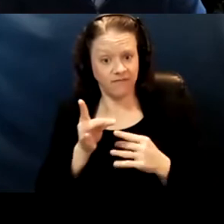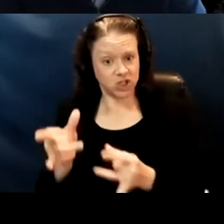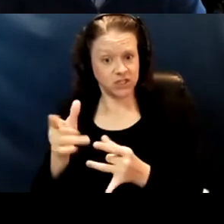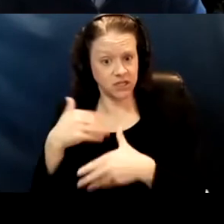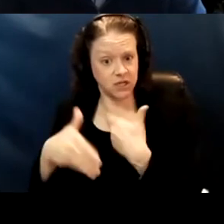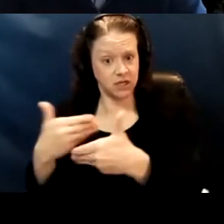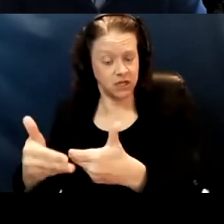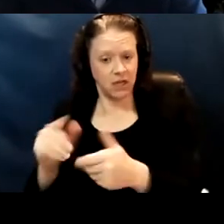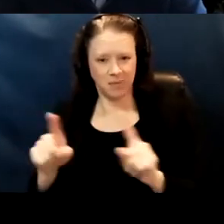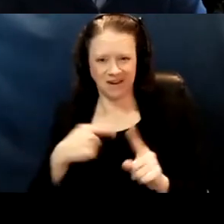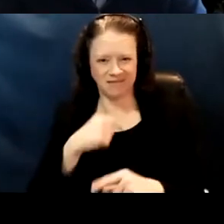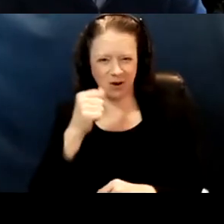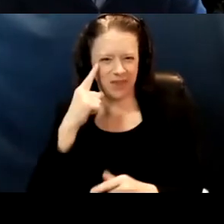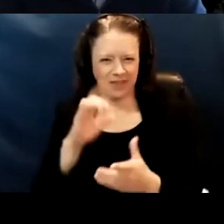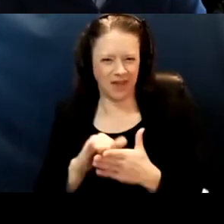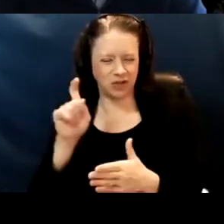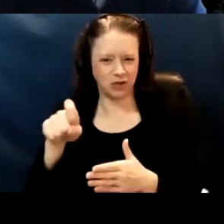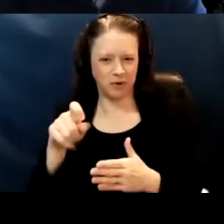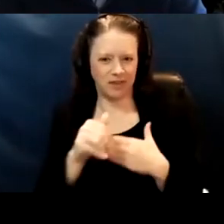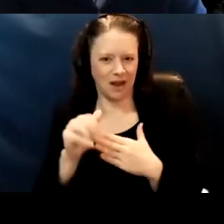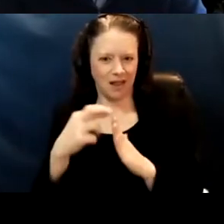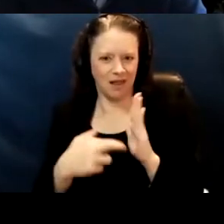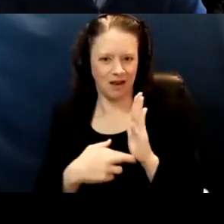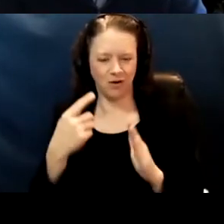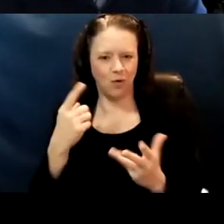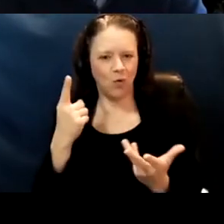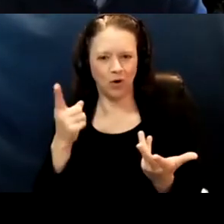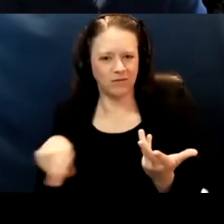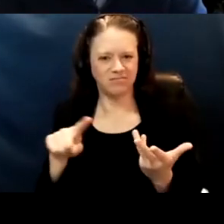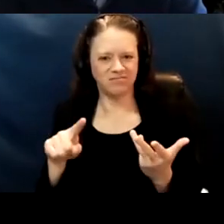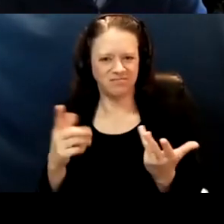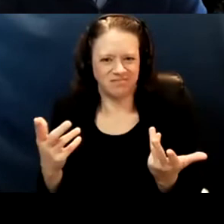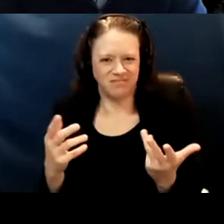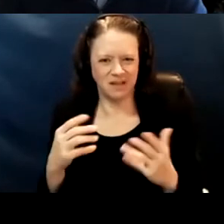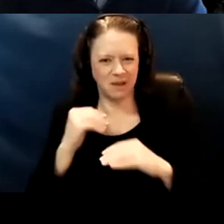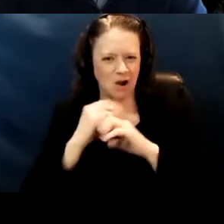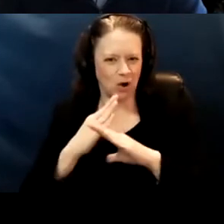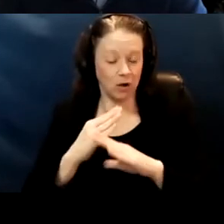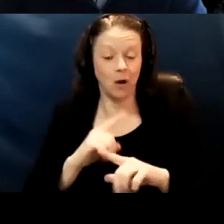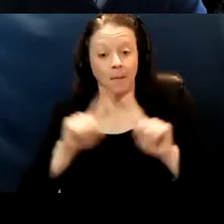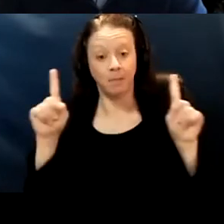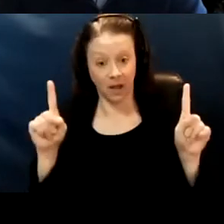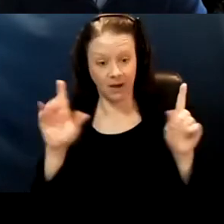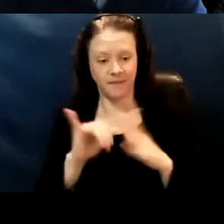but I don't think that should be the guideline or the barrier for it. That said that's independent from your core point